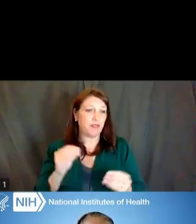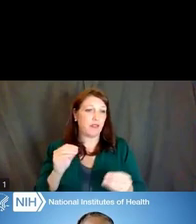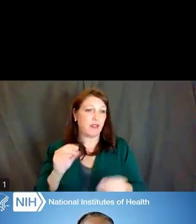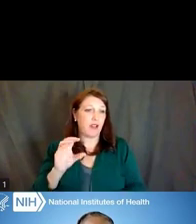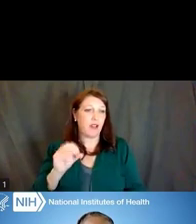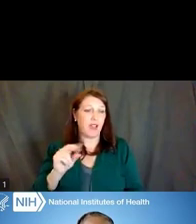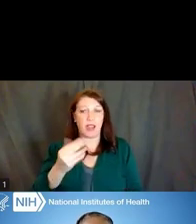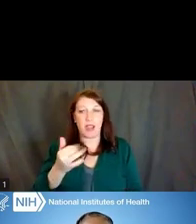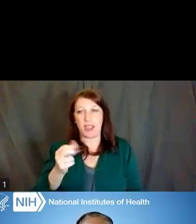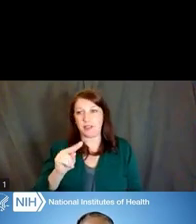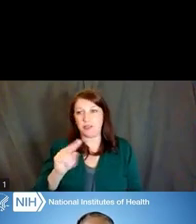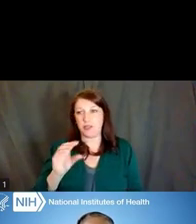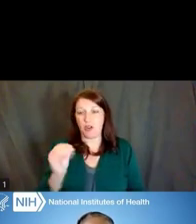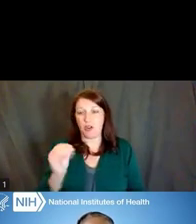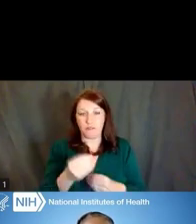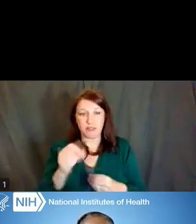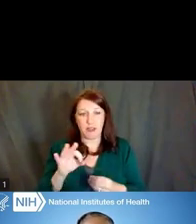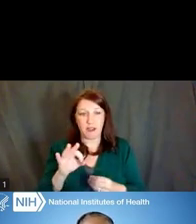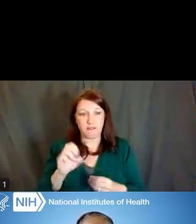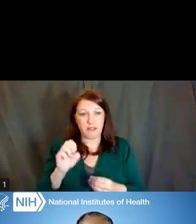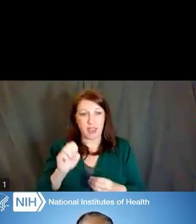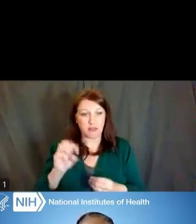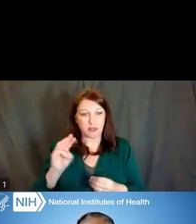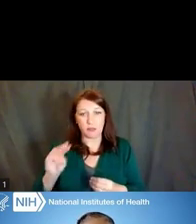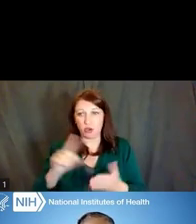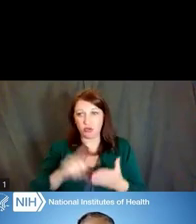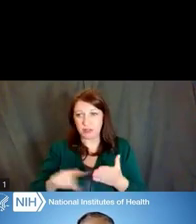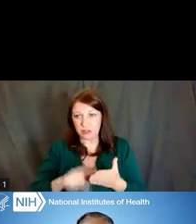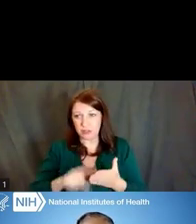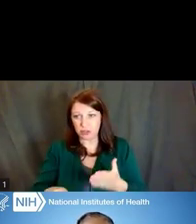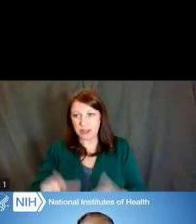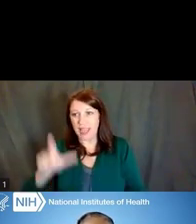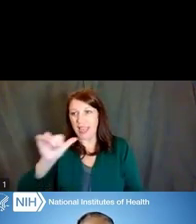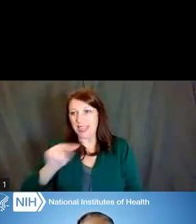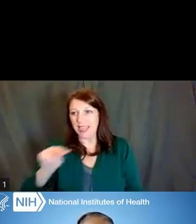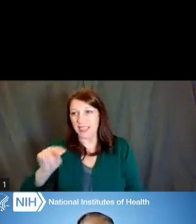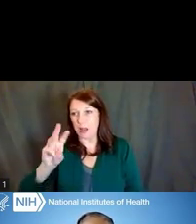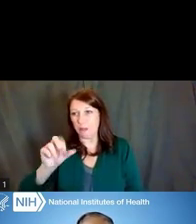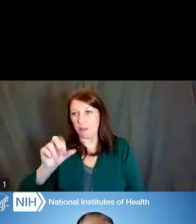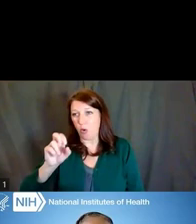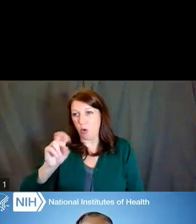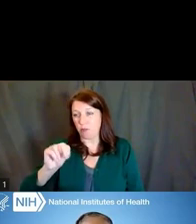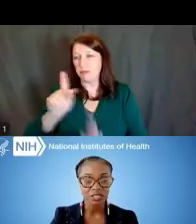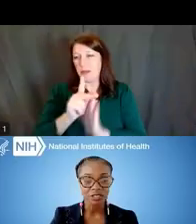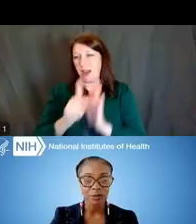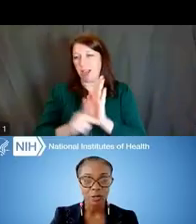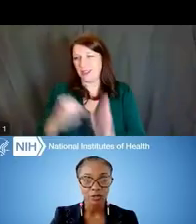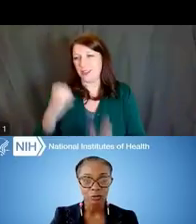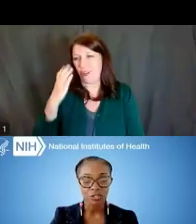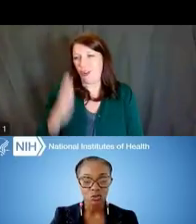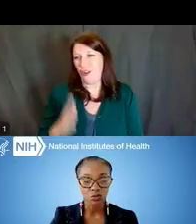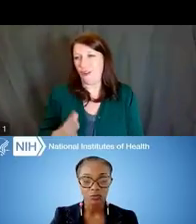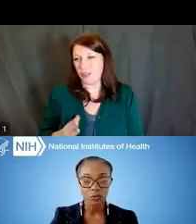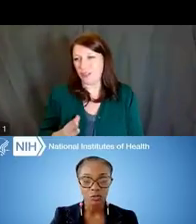and Lynn Morin, Evaluation and Research Training policy officer within the NIH Division of Biomedical Research Workforce,